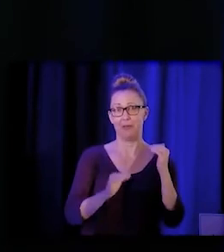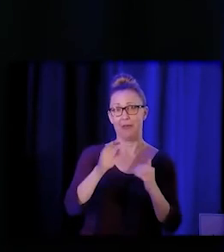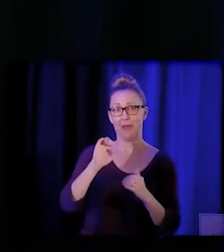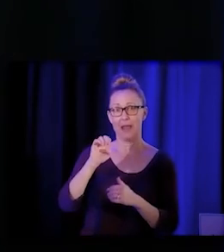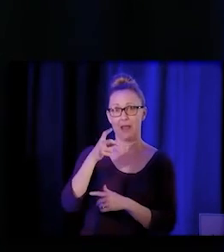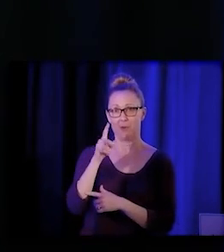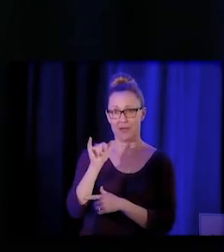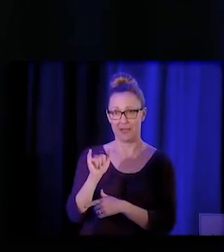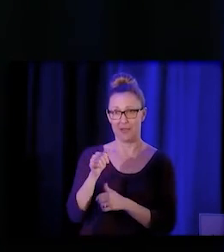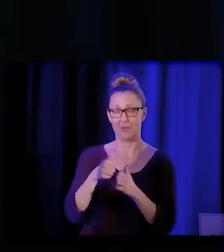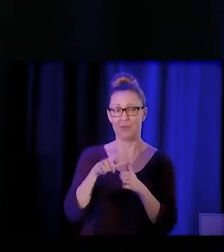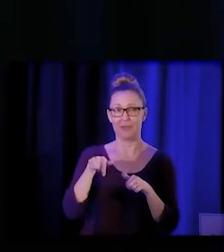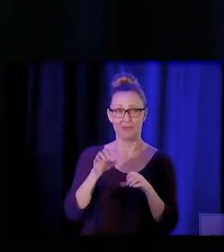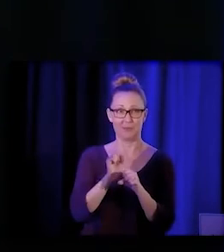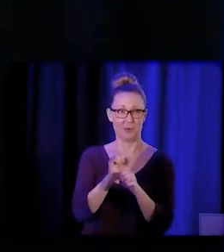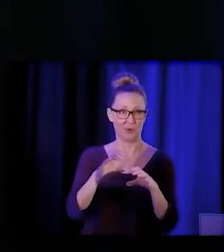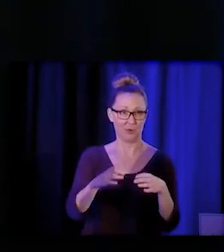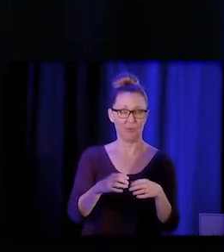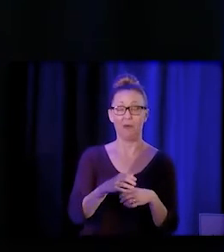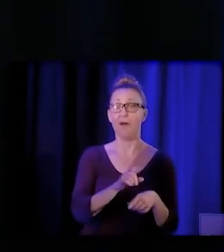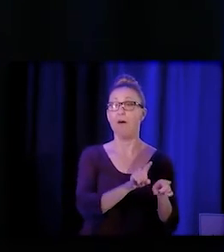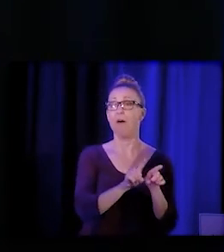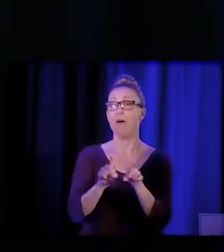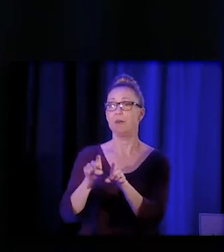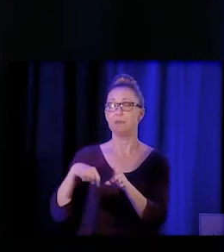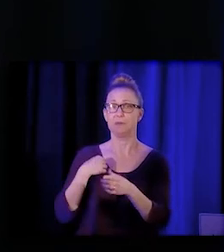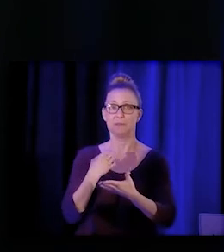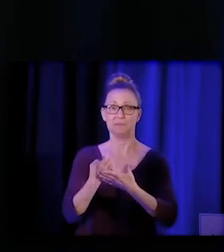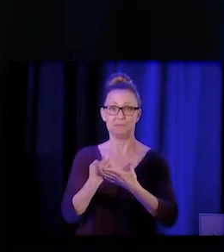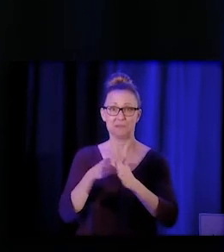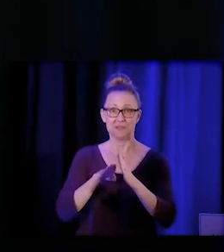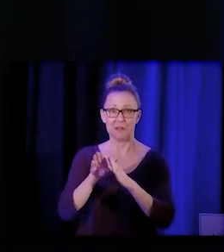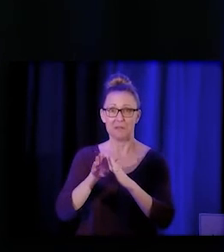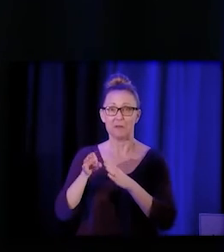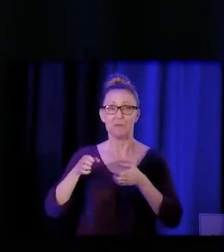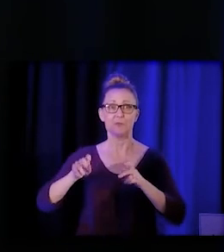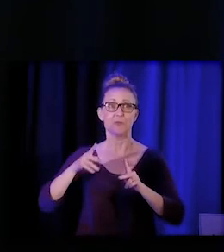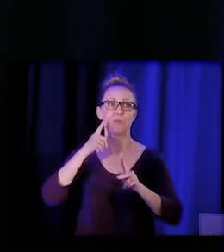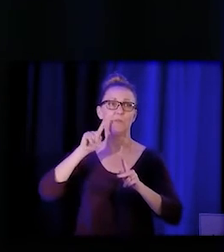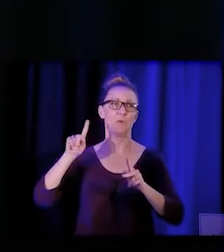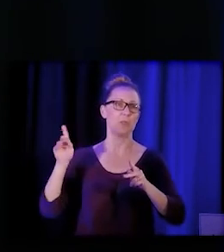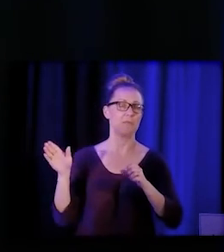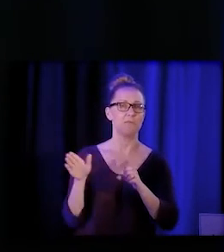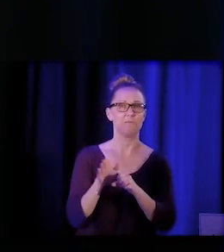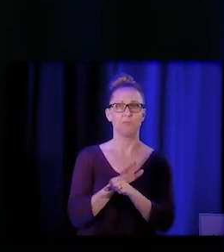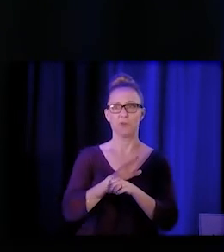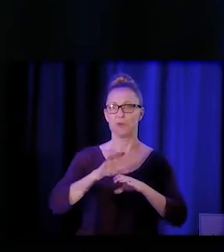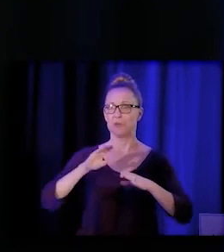and also we have the economic development opportunity for a whole entire new group of people